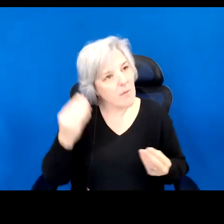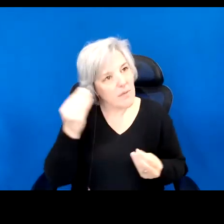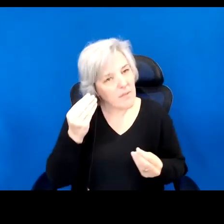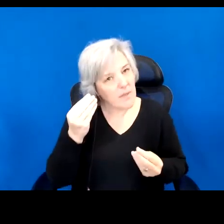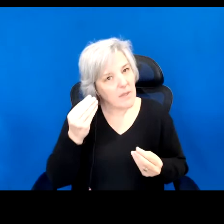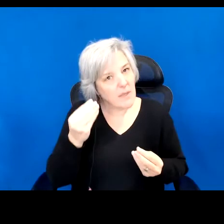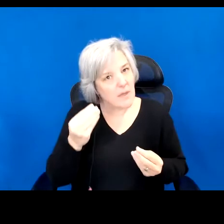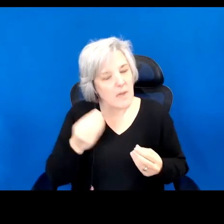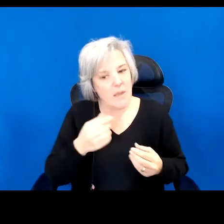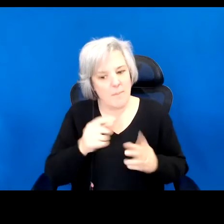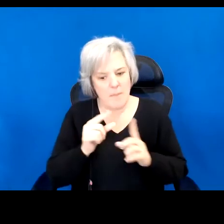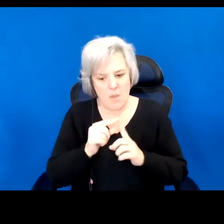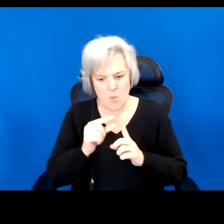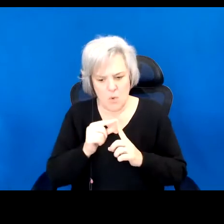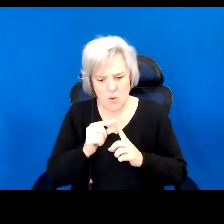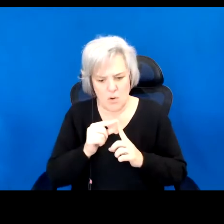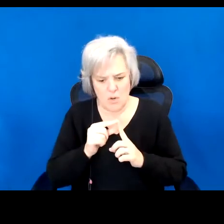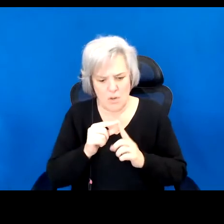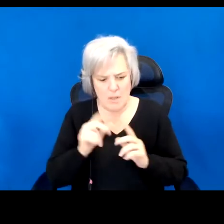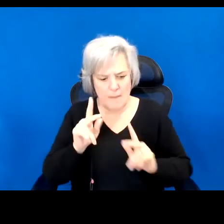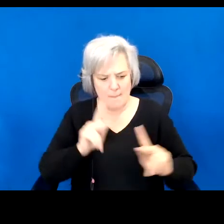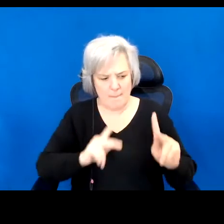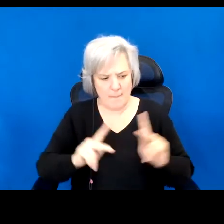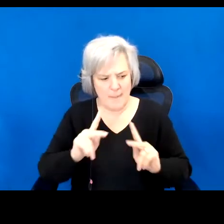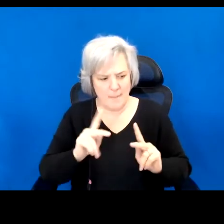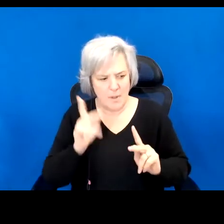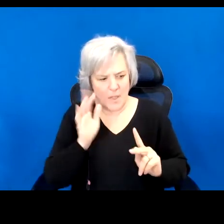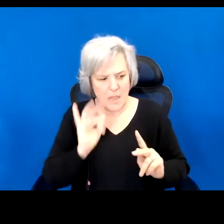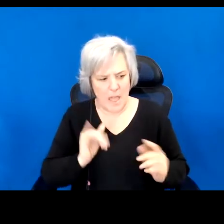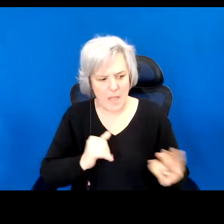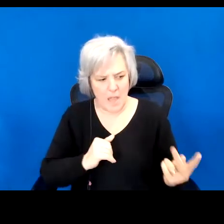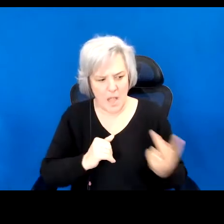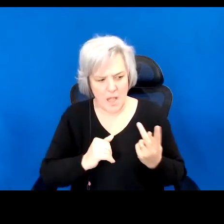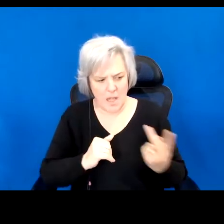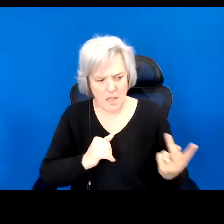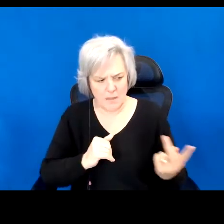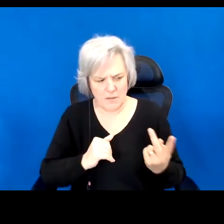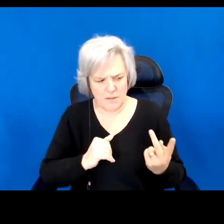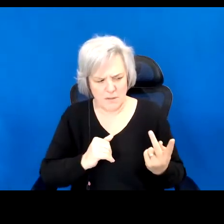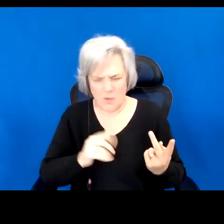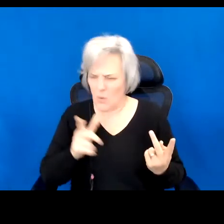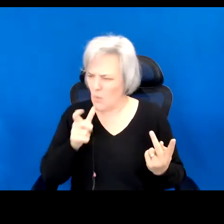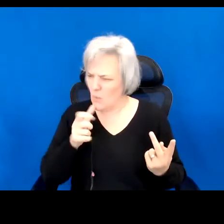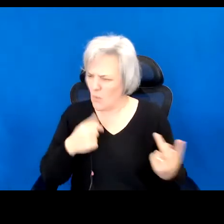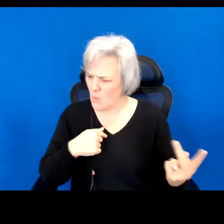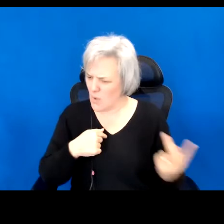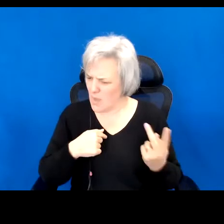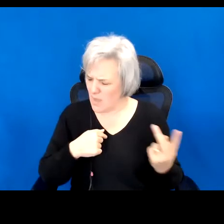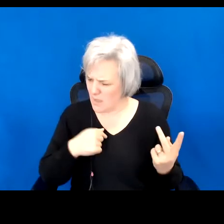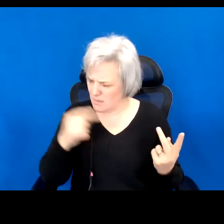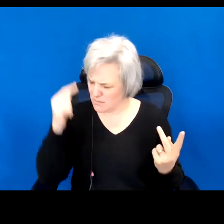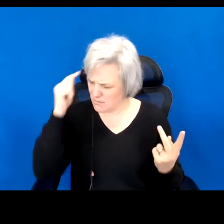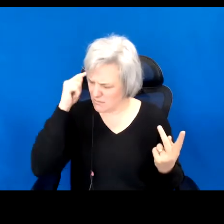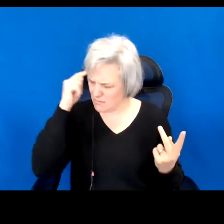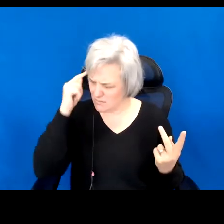I had used. People like us. Who was this us I had summoned to make sense of things for you?